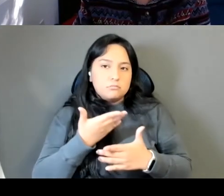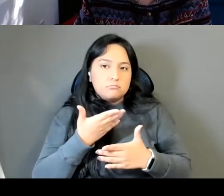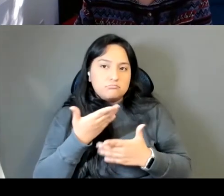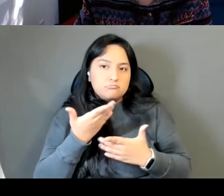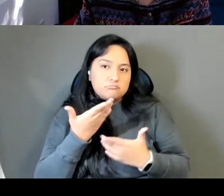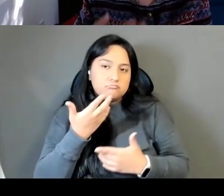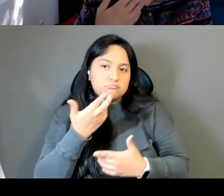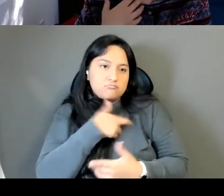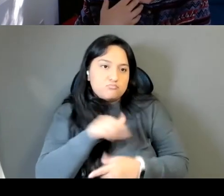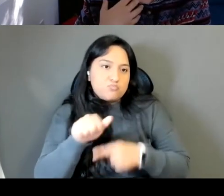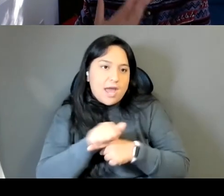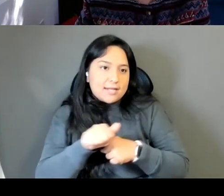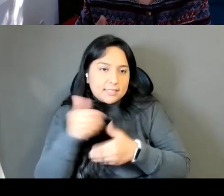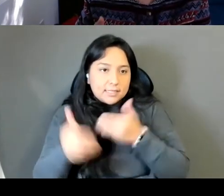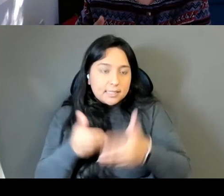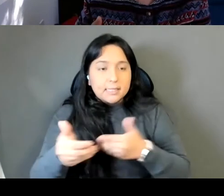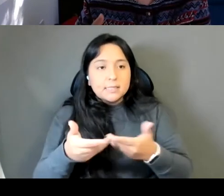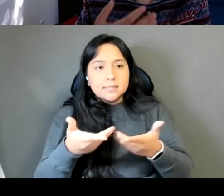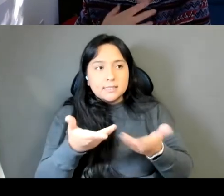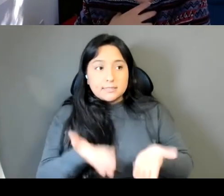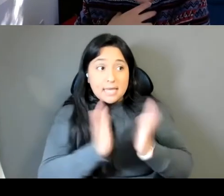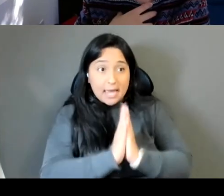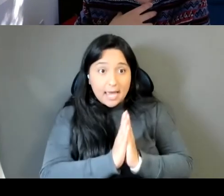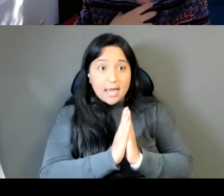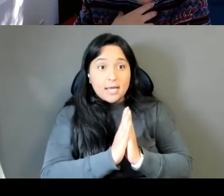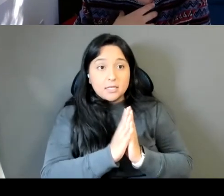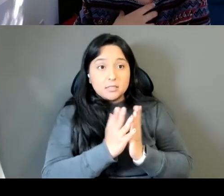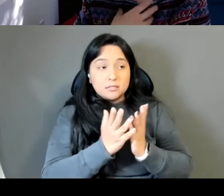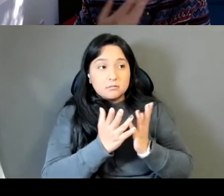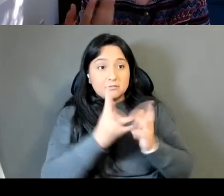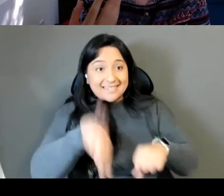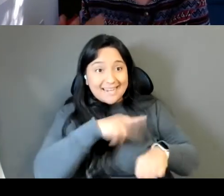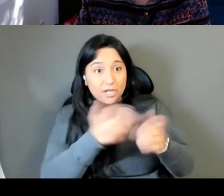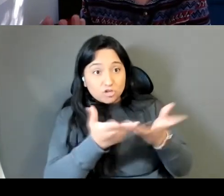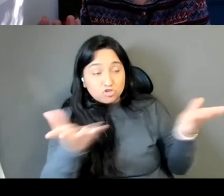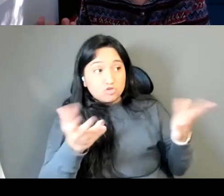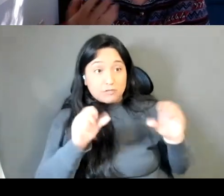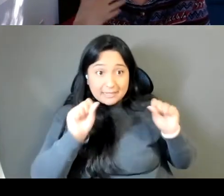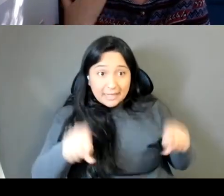you like me too and not presumed that it is entirely my capitalist choice, you know, but